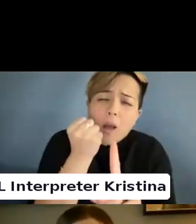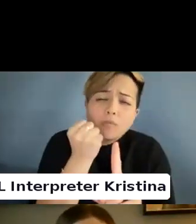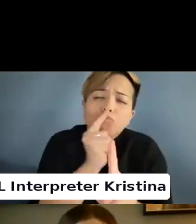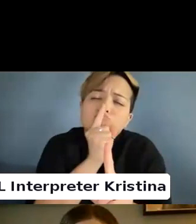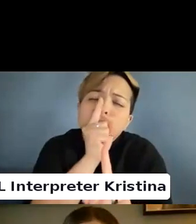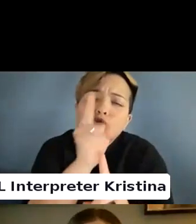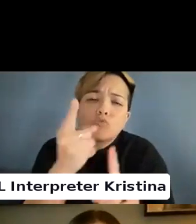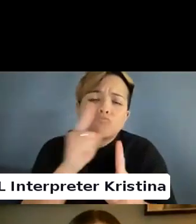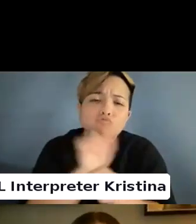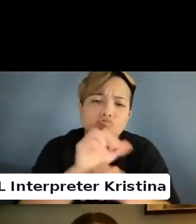The social model cannot.